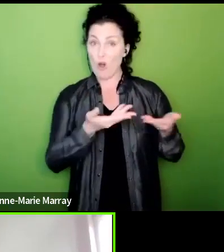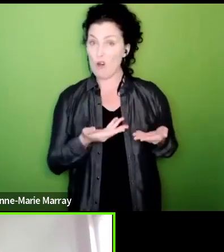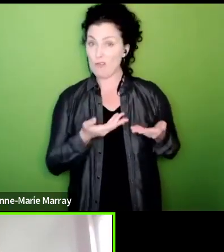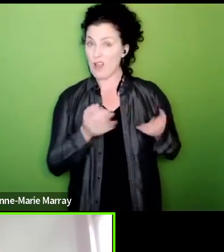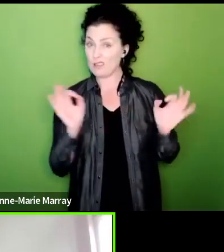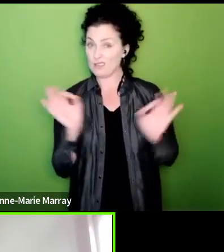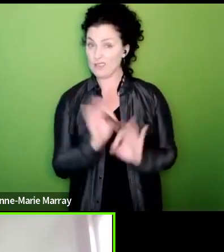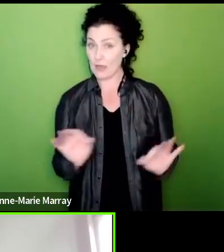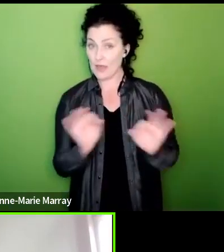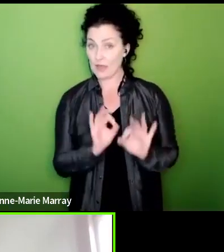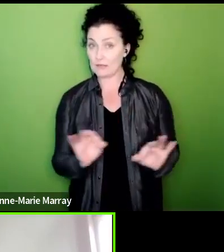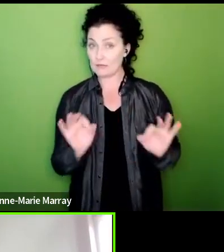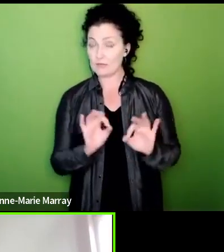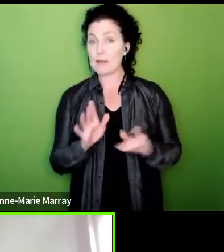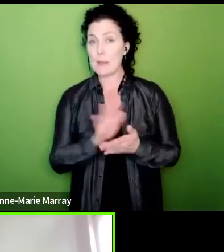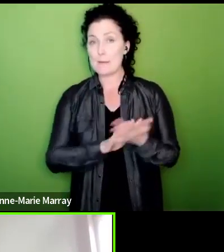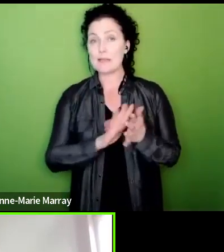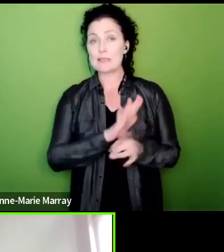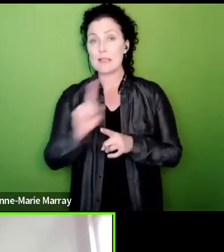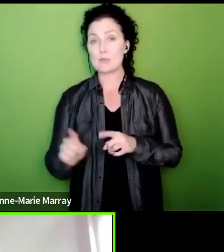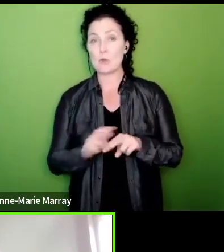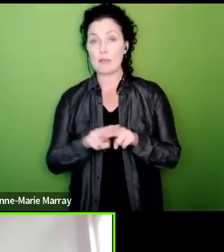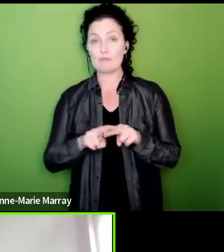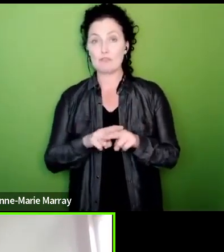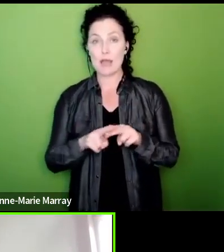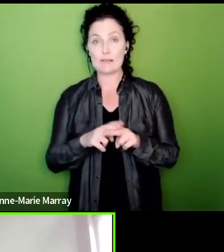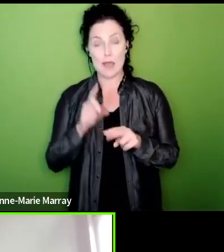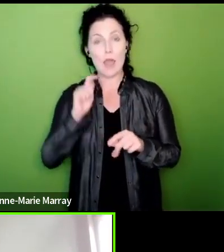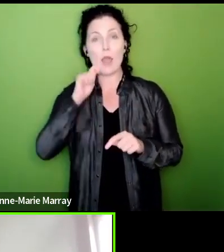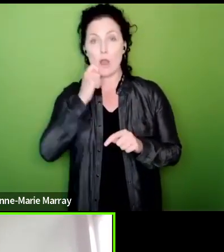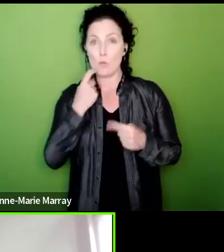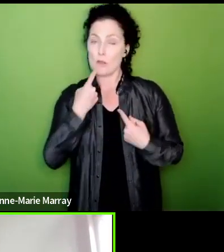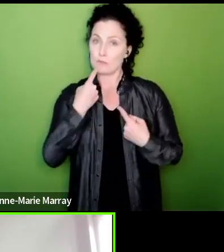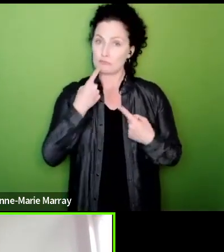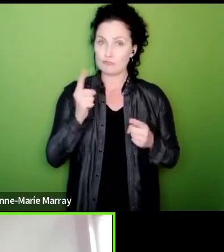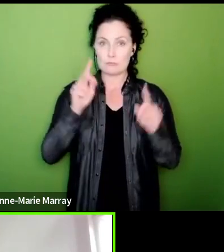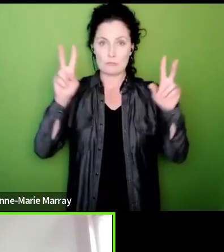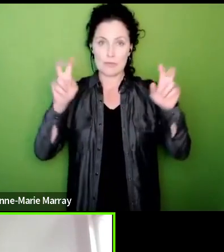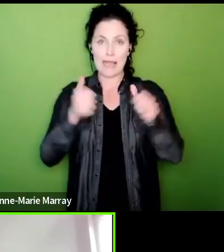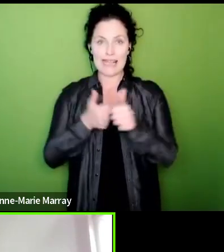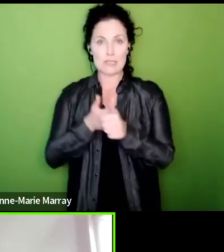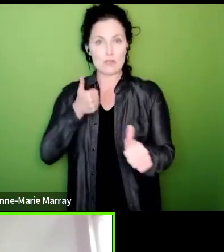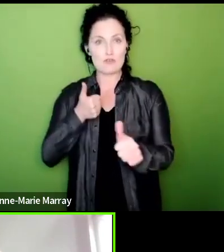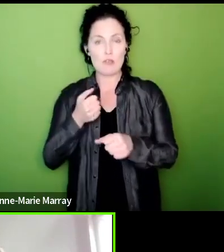notice and will call the beginning of a program of industrial action now before we make that decision